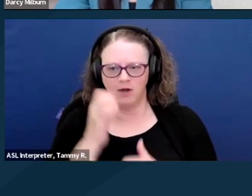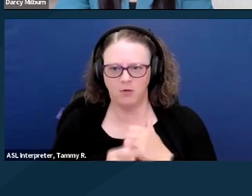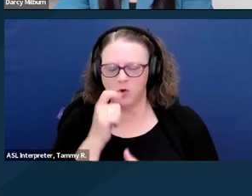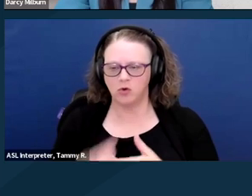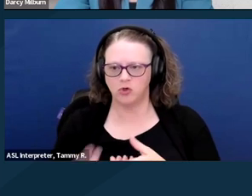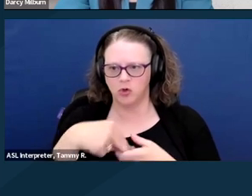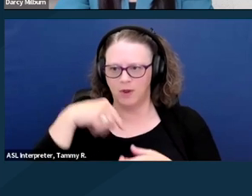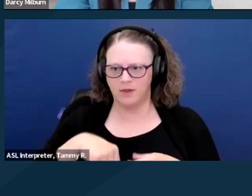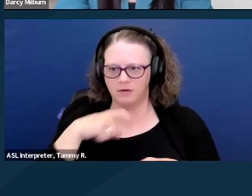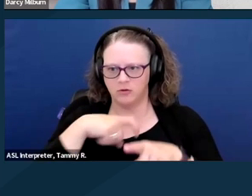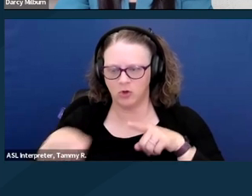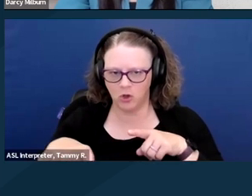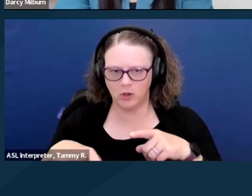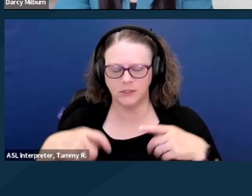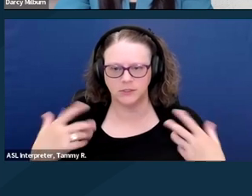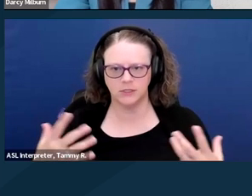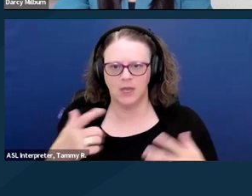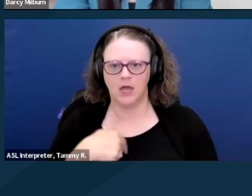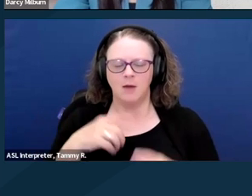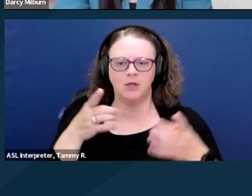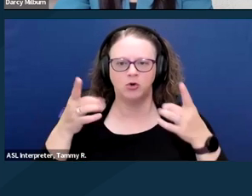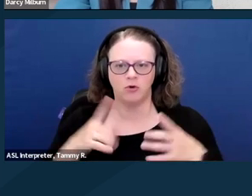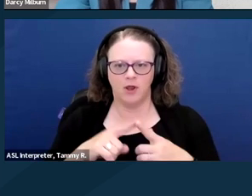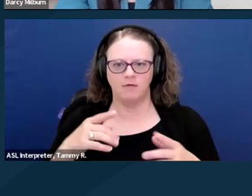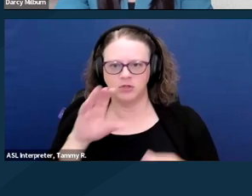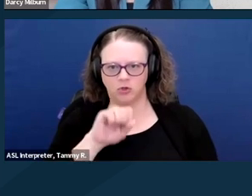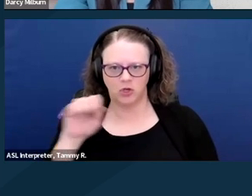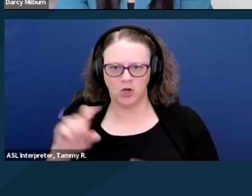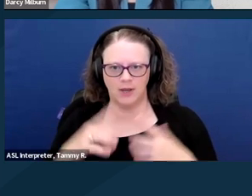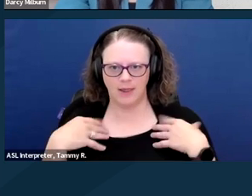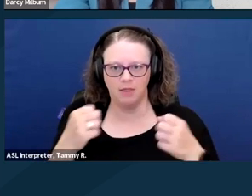I'm the Director of Social Security and Healthcare Policy at The Arc of the US.